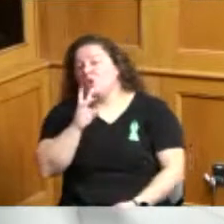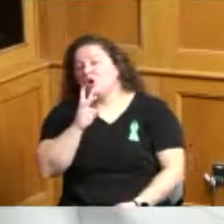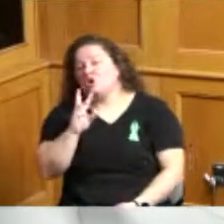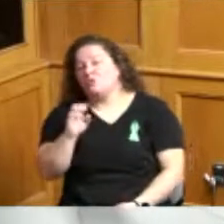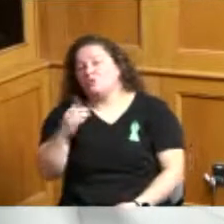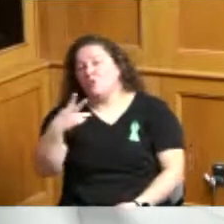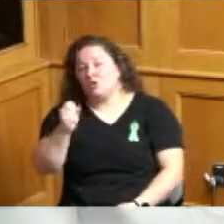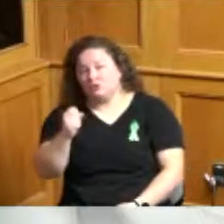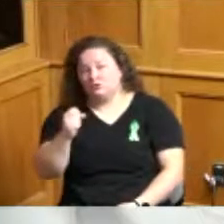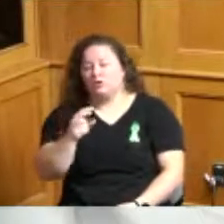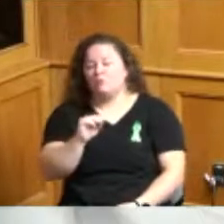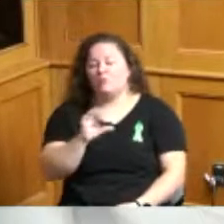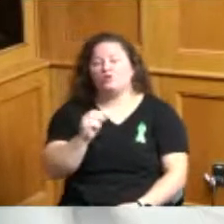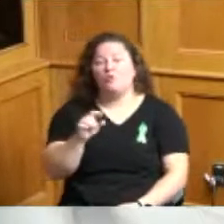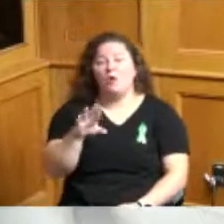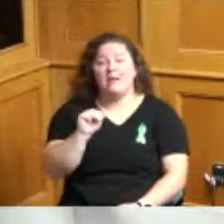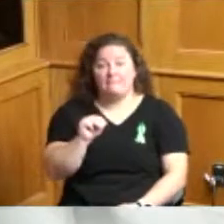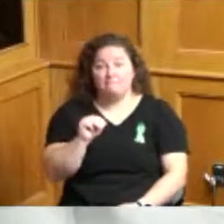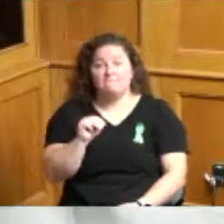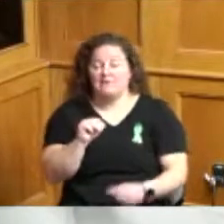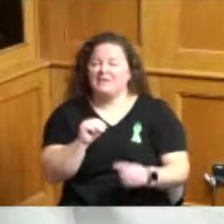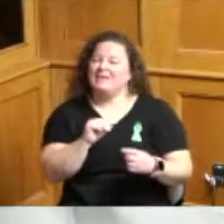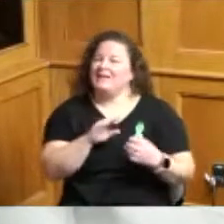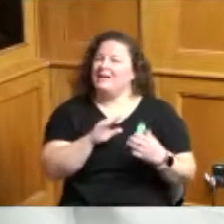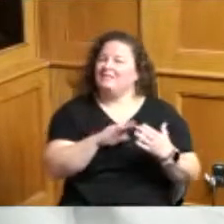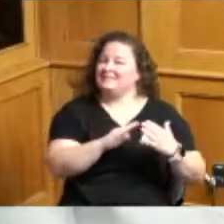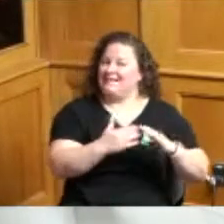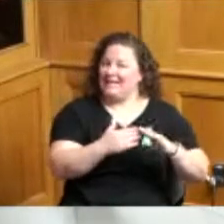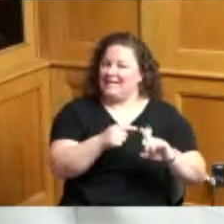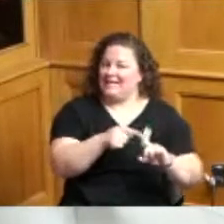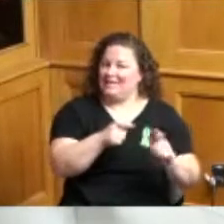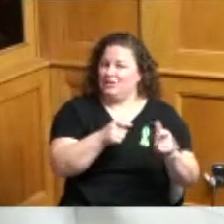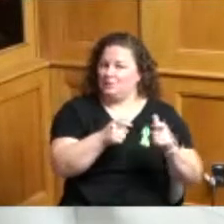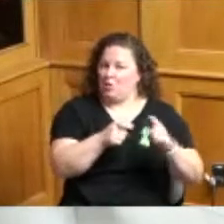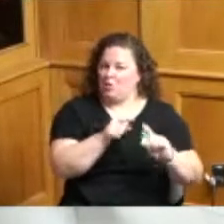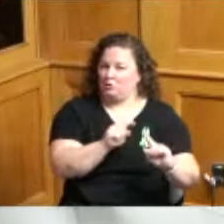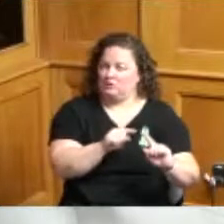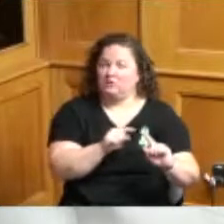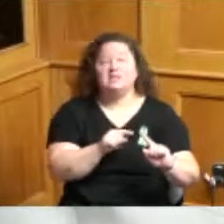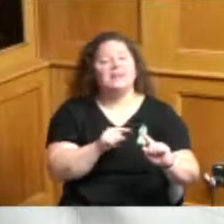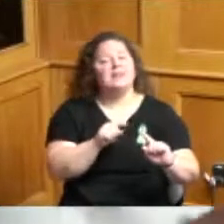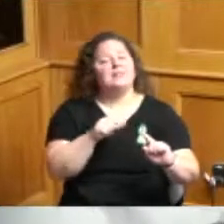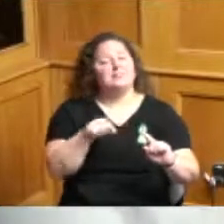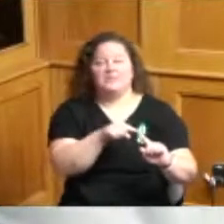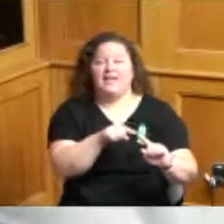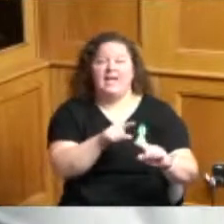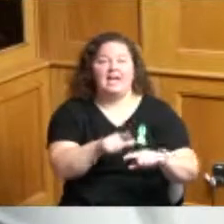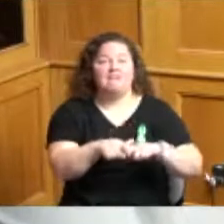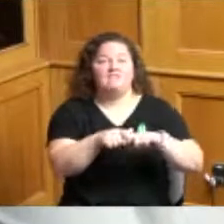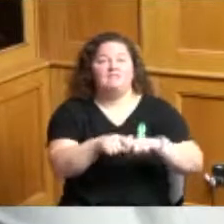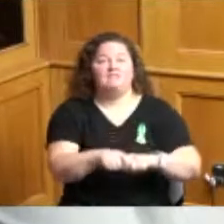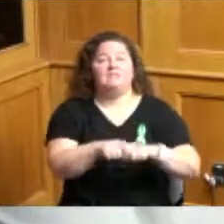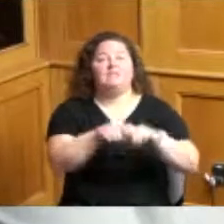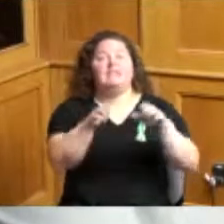city of Cincinnati is in control of we're not in control of it they have lifted the moratorium now